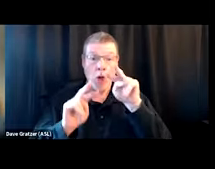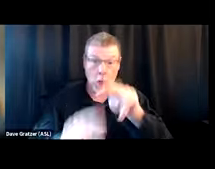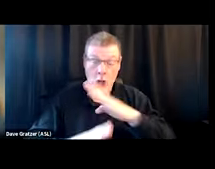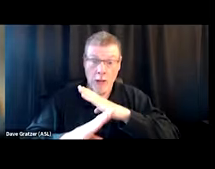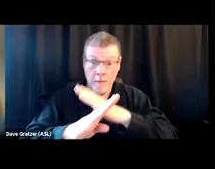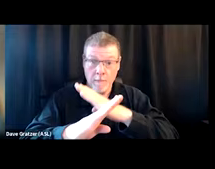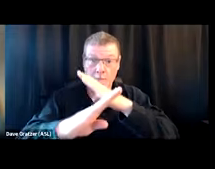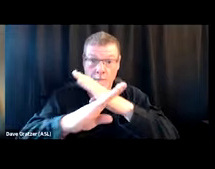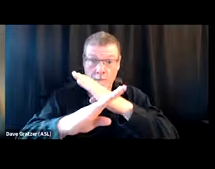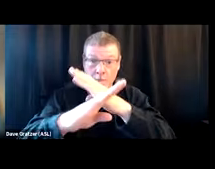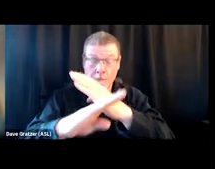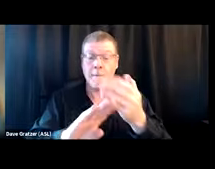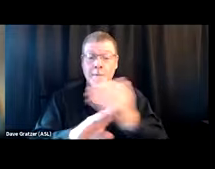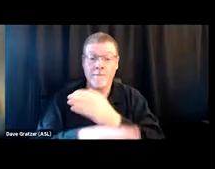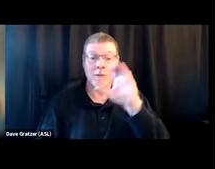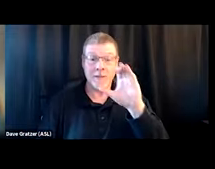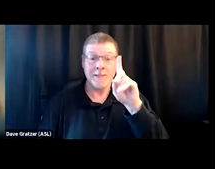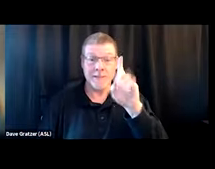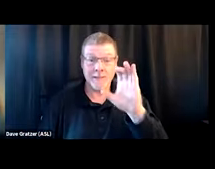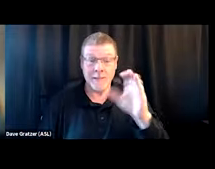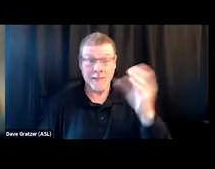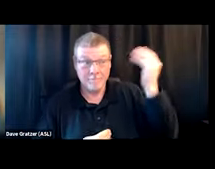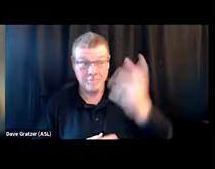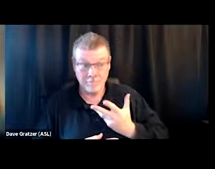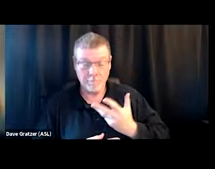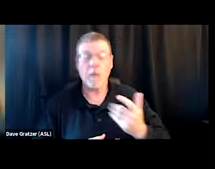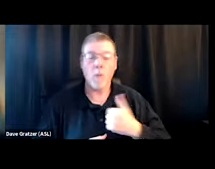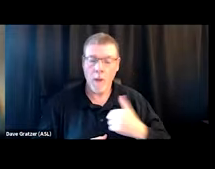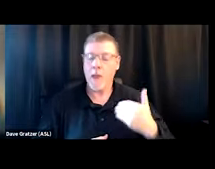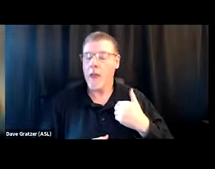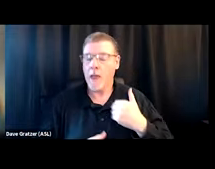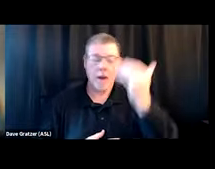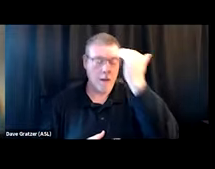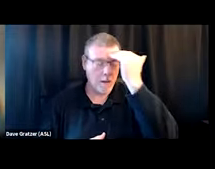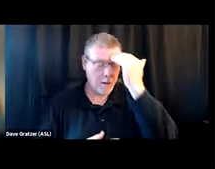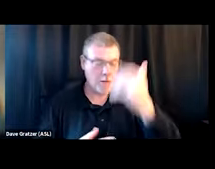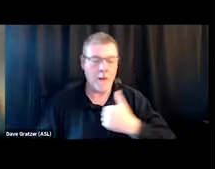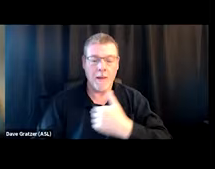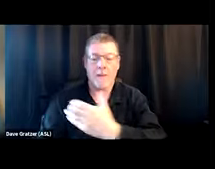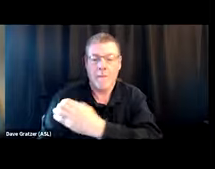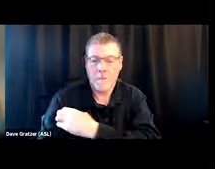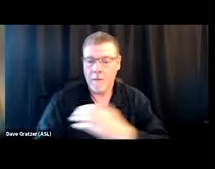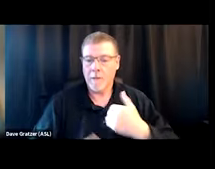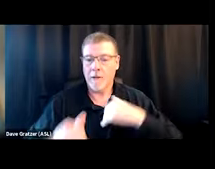that before the CDC gave us this guidance, we had the information, we had the knowledge, we had the power and ability to do something with it.